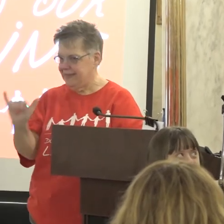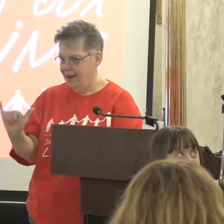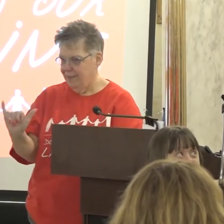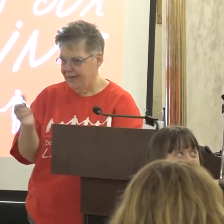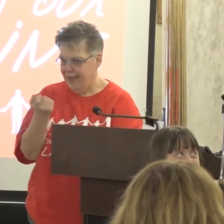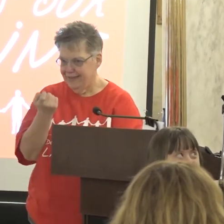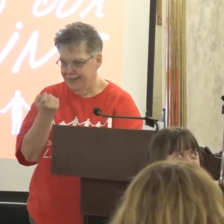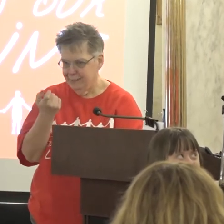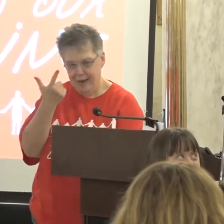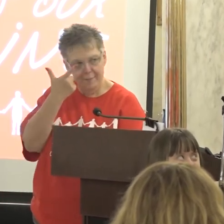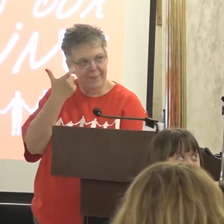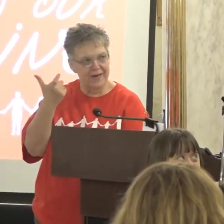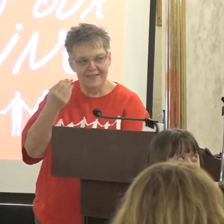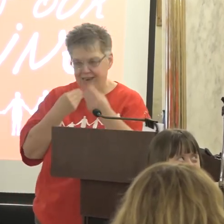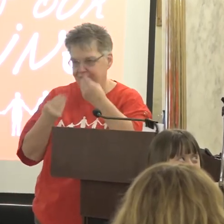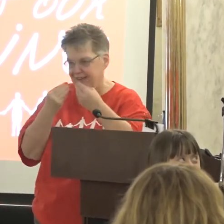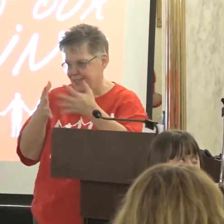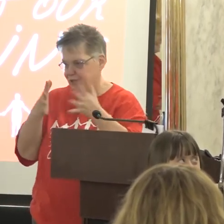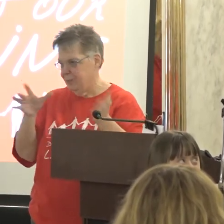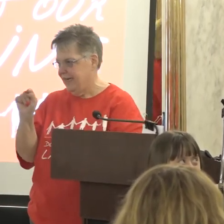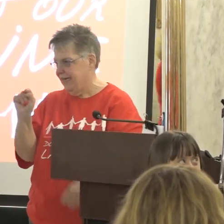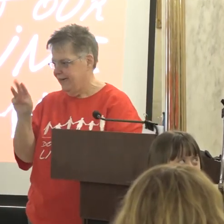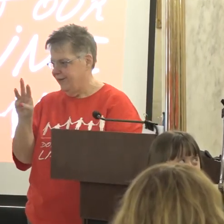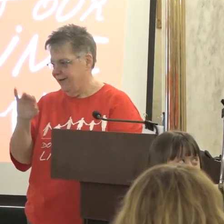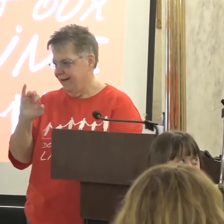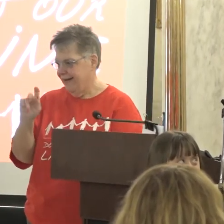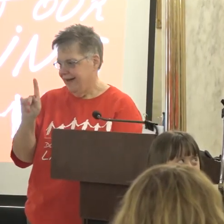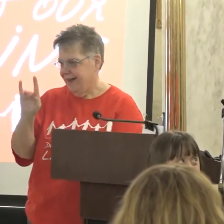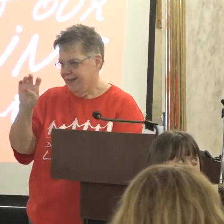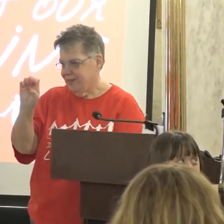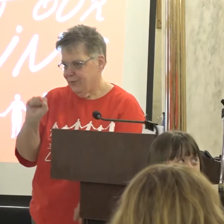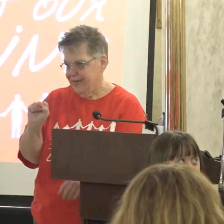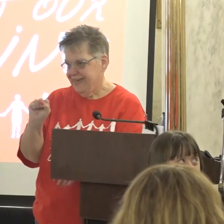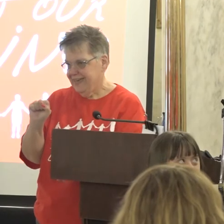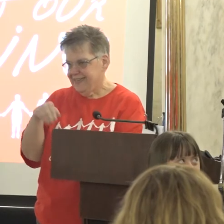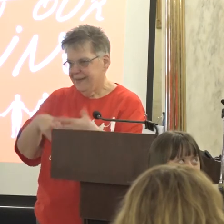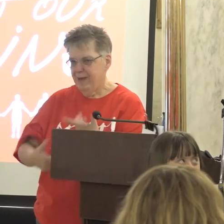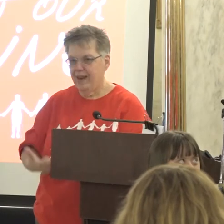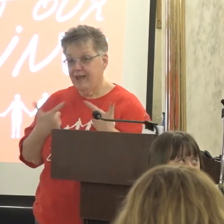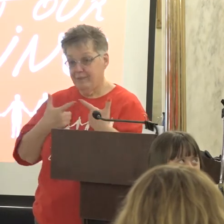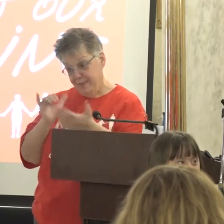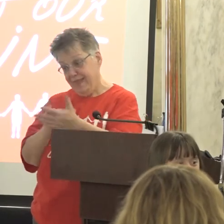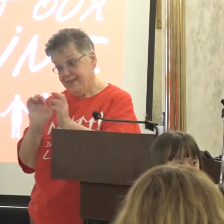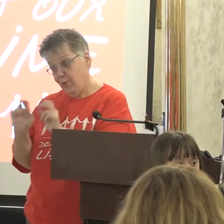Cause I've eaten too many Twinkies along the way but that's okay